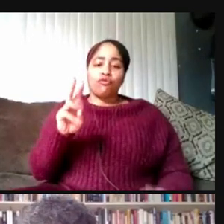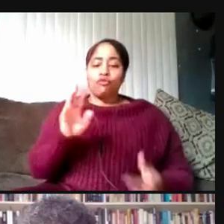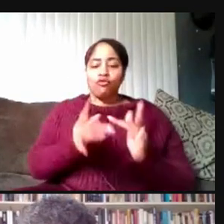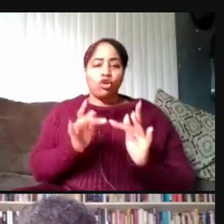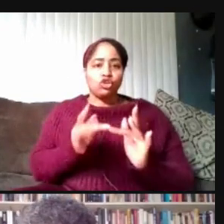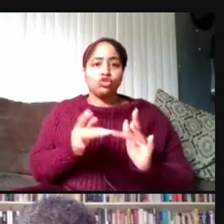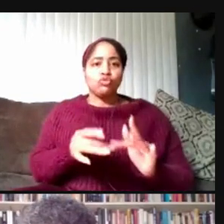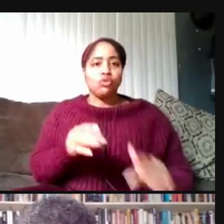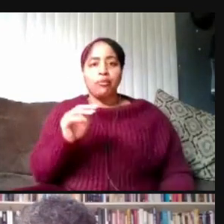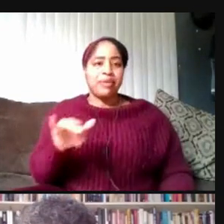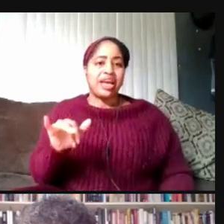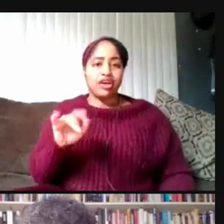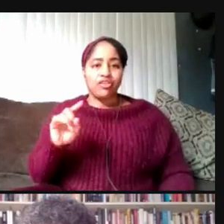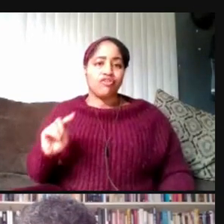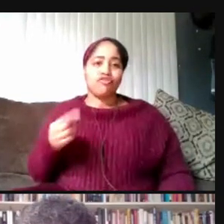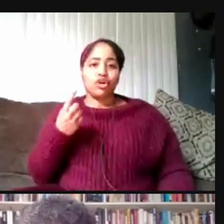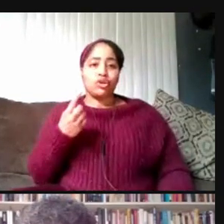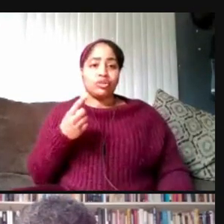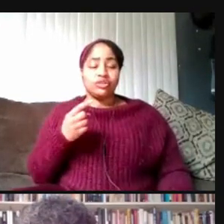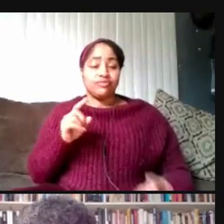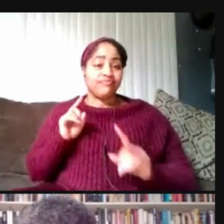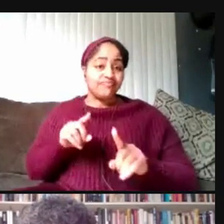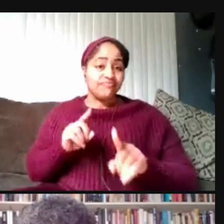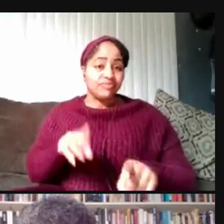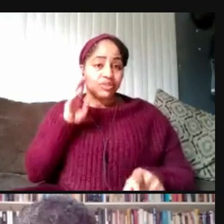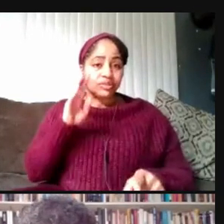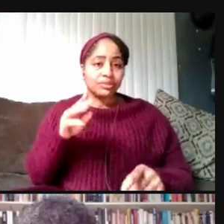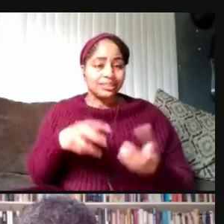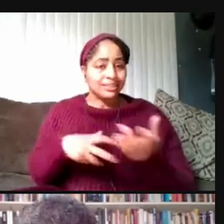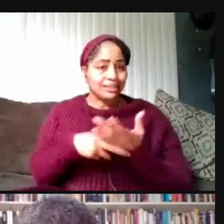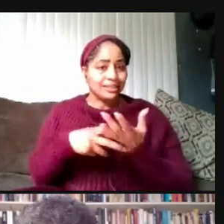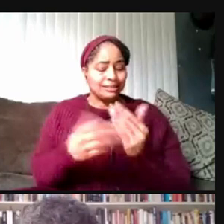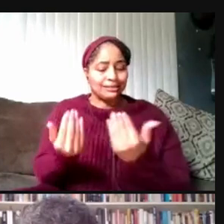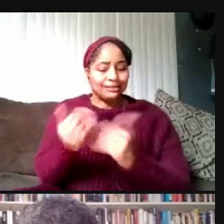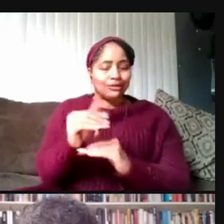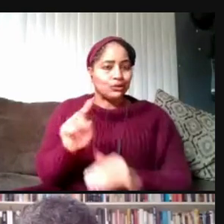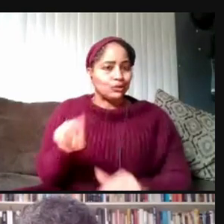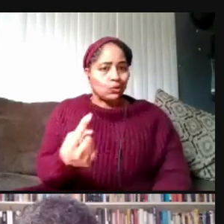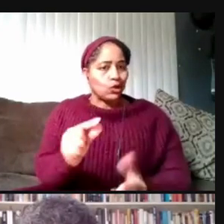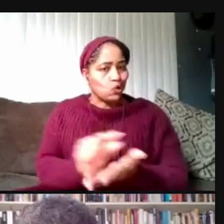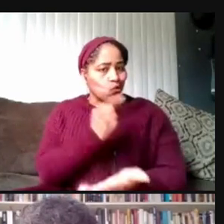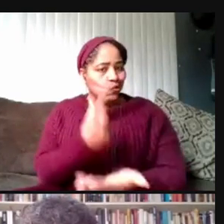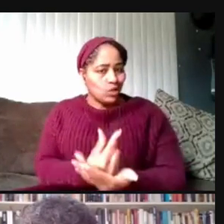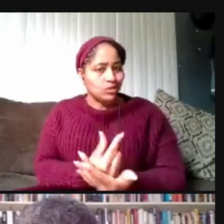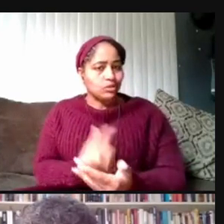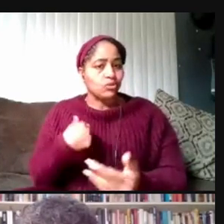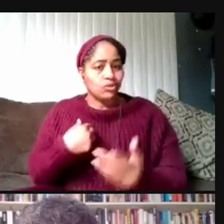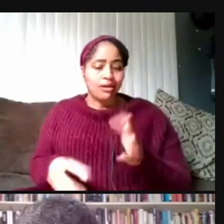The attendance will be ticketed and limited to graduates. We're adding this opt in event for graduates